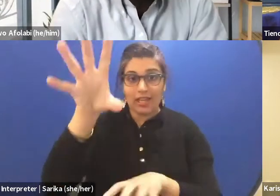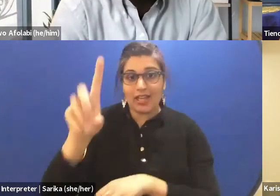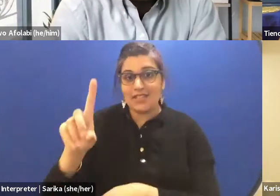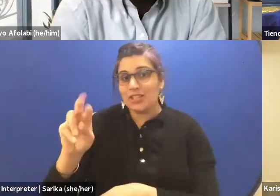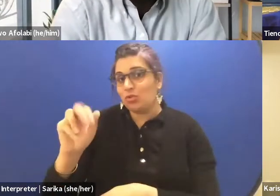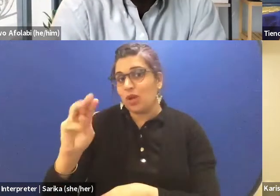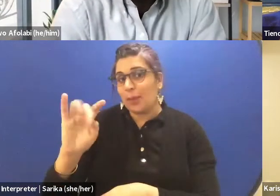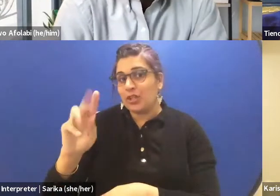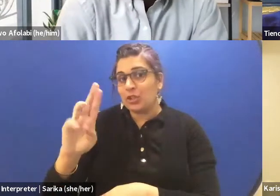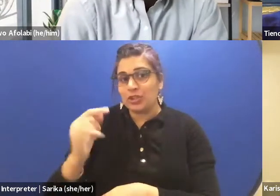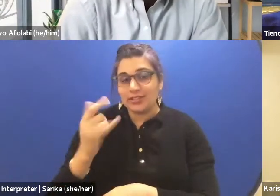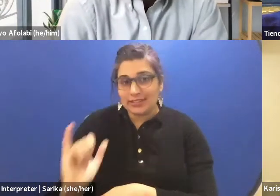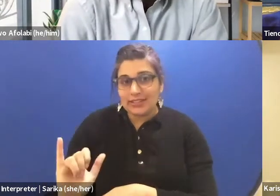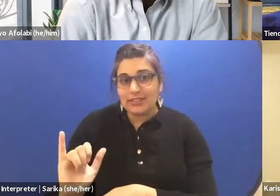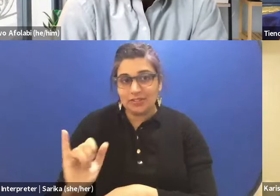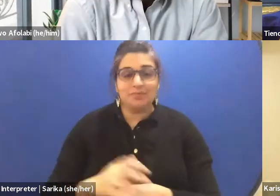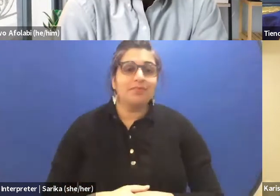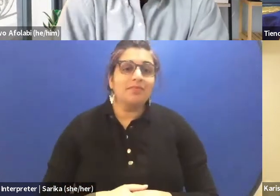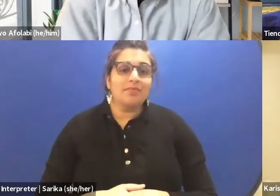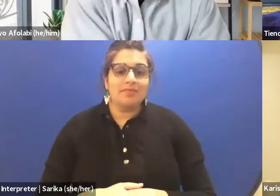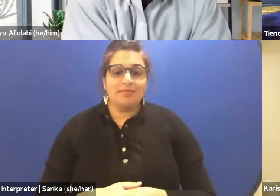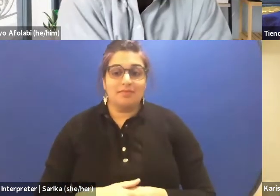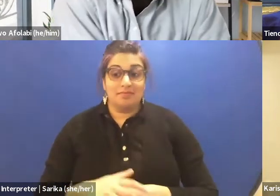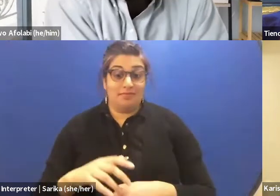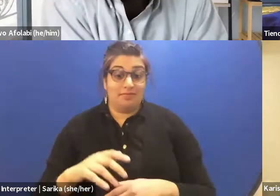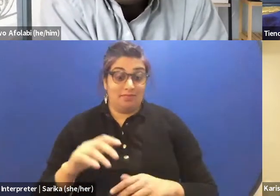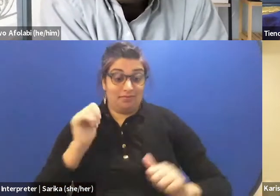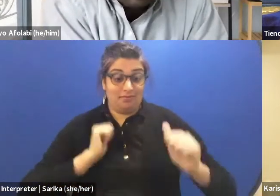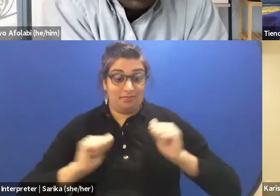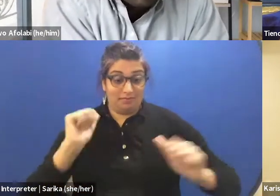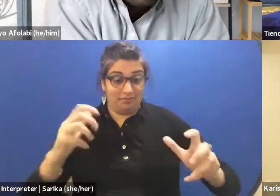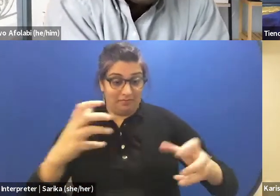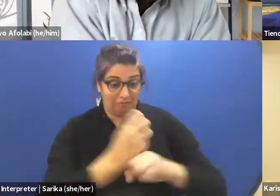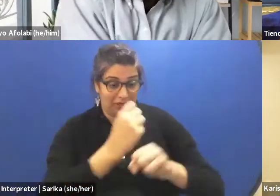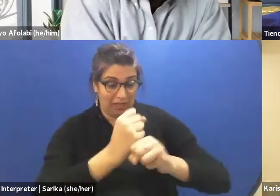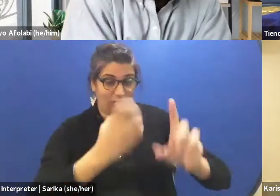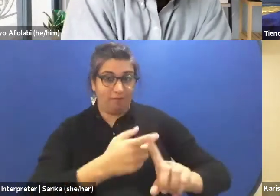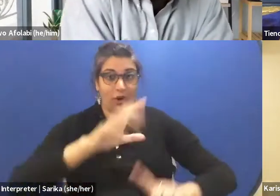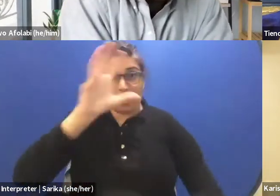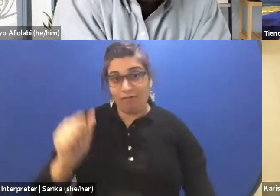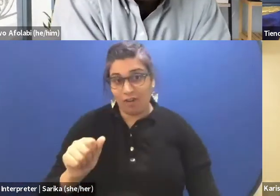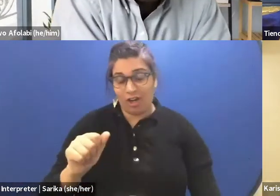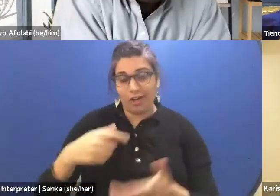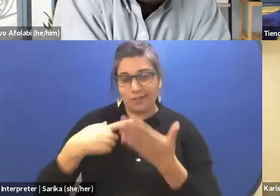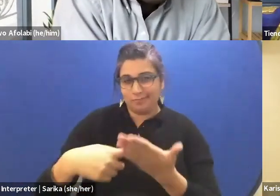Theatremakers from Africa in Conversation. My name is Taiwo Afolabi.